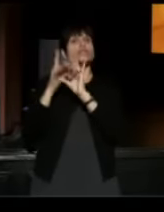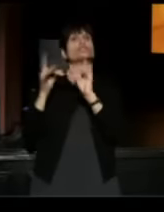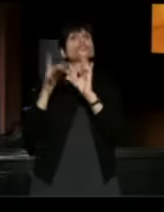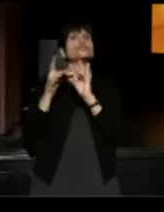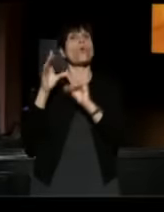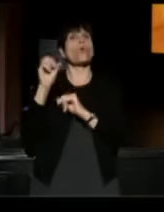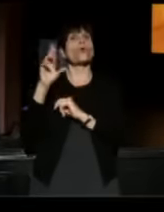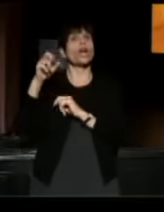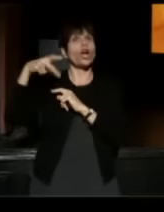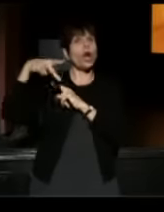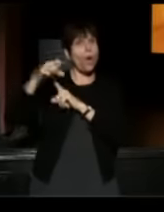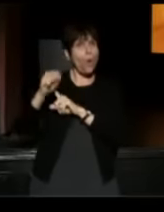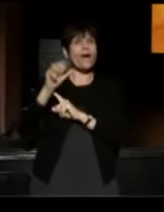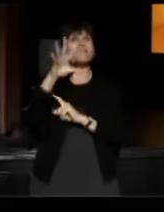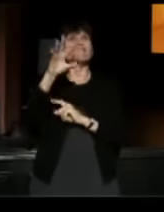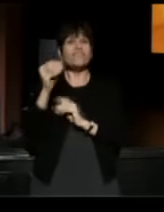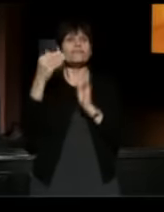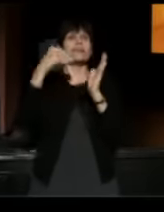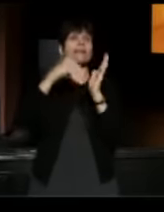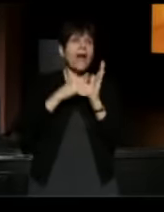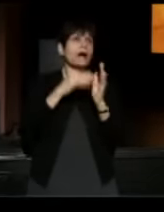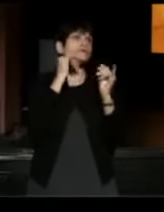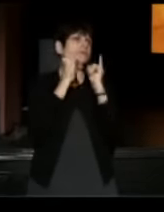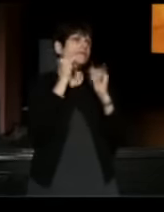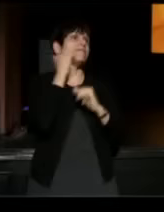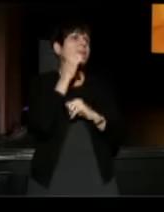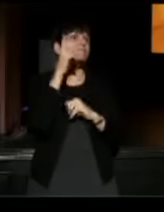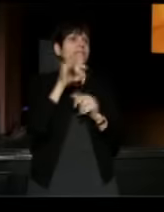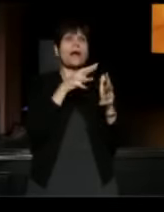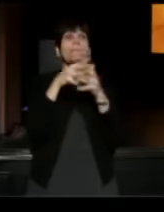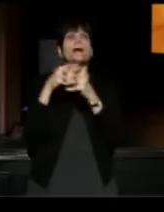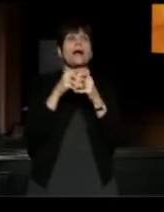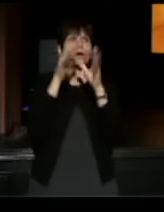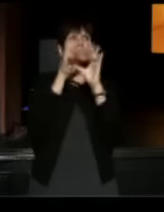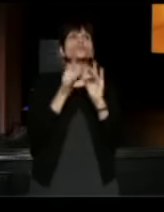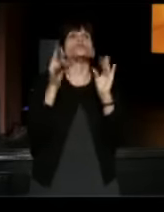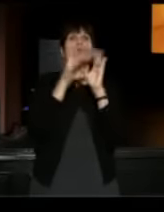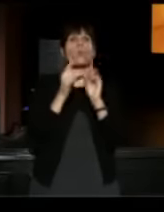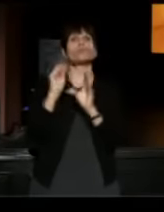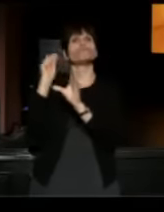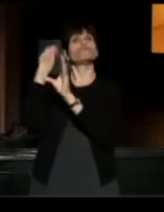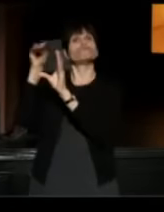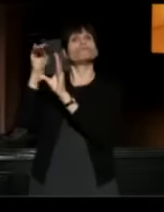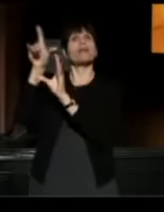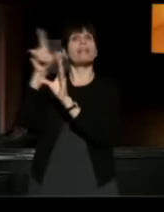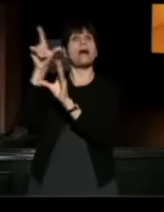interviews of everyday American stories. All of which are archived at the Library of Congress.